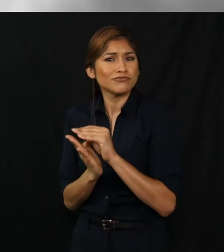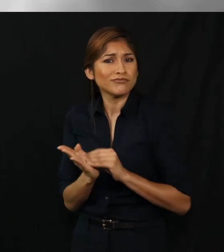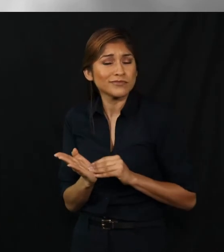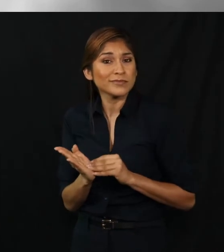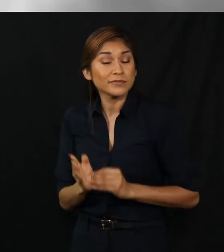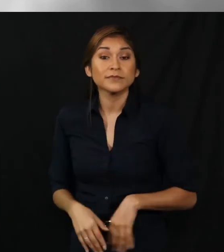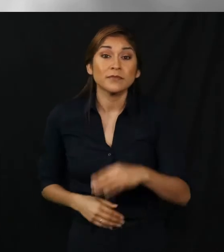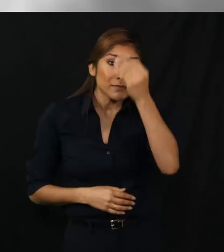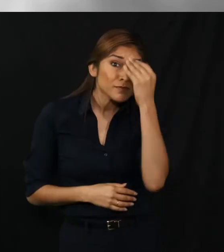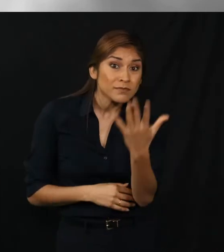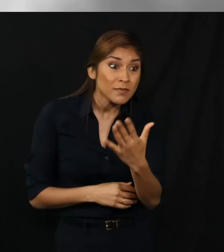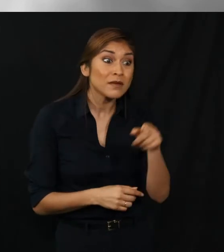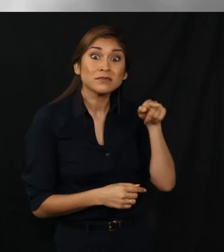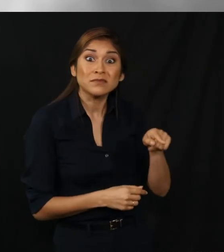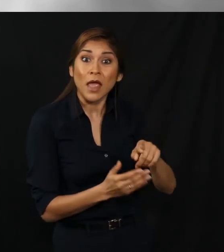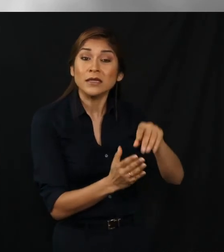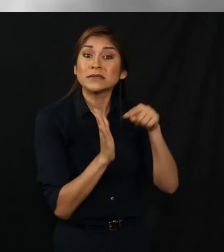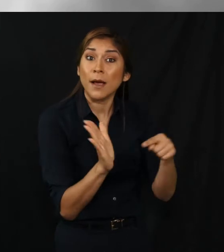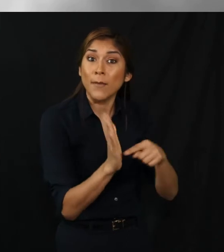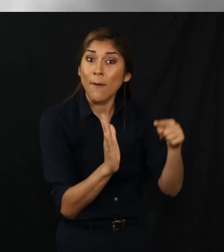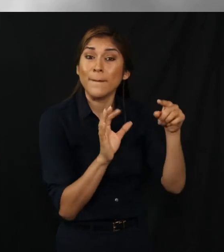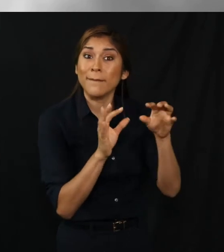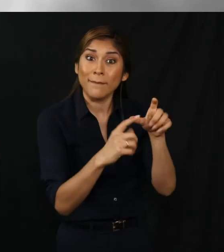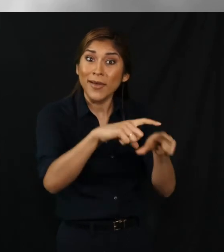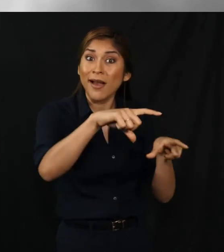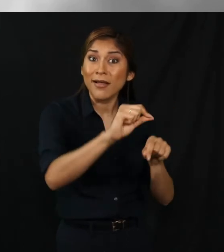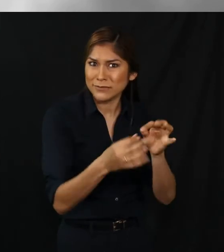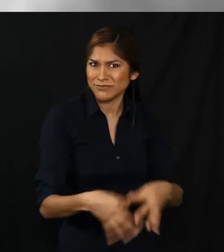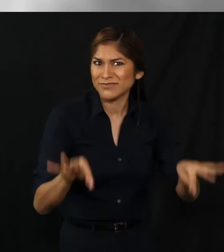The sample ballot is worth finding and you can print it out.